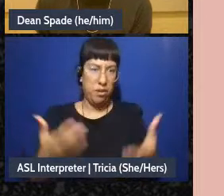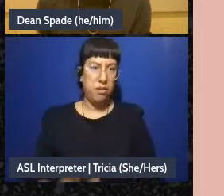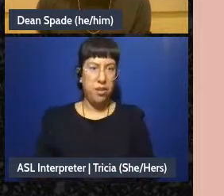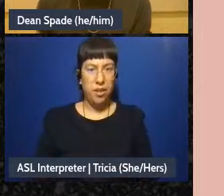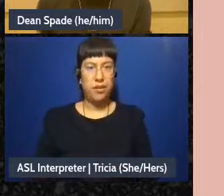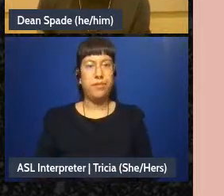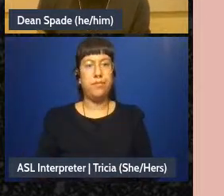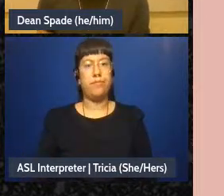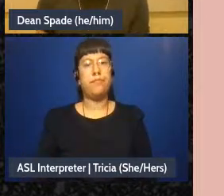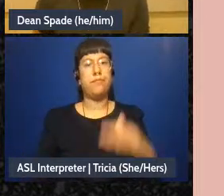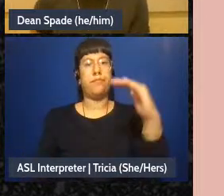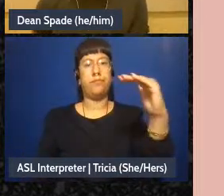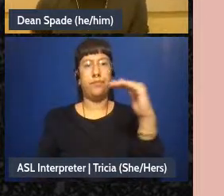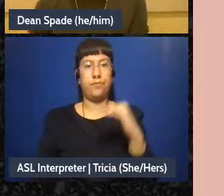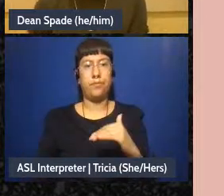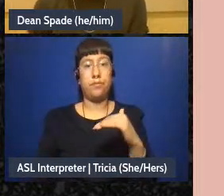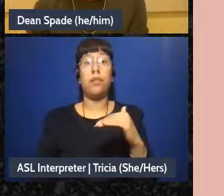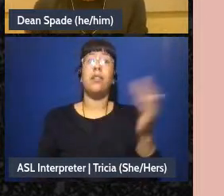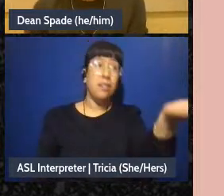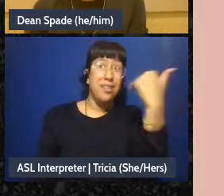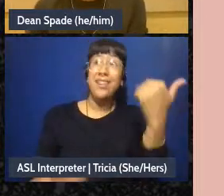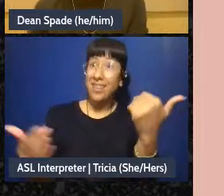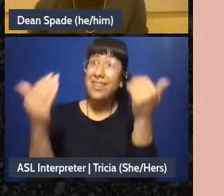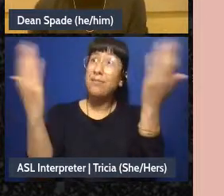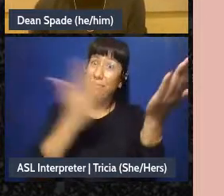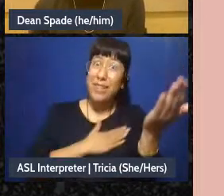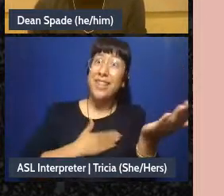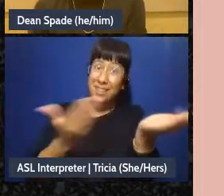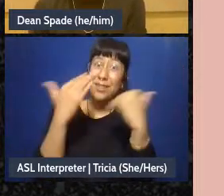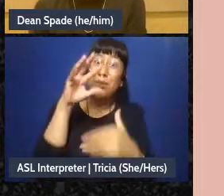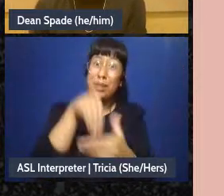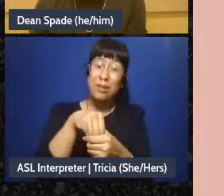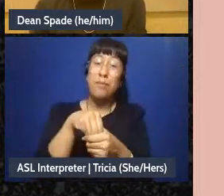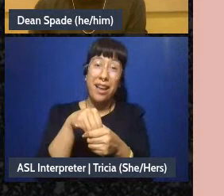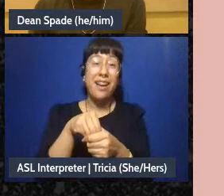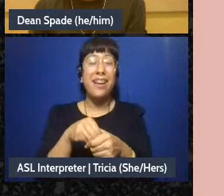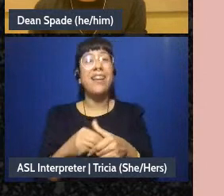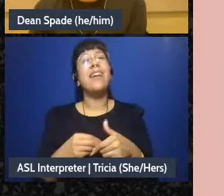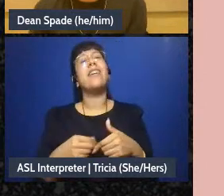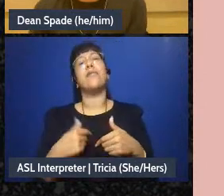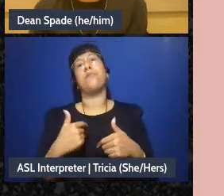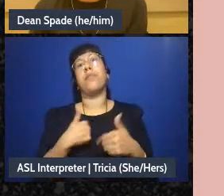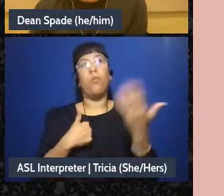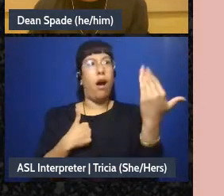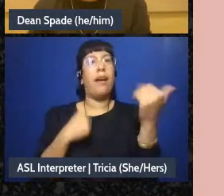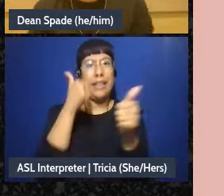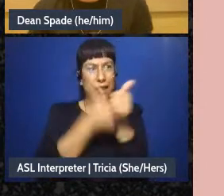Wanting everybody to participate, like, “I am interested in hearing from everybody here” I think